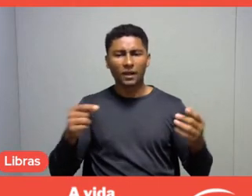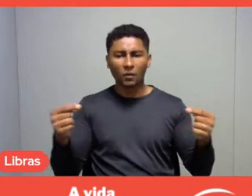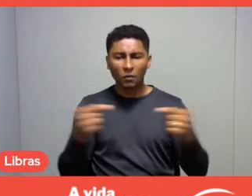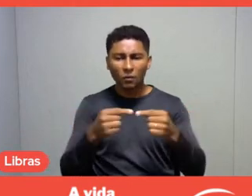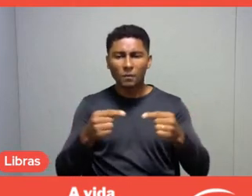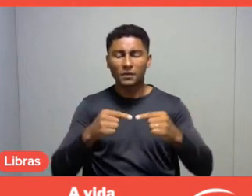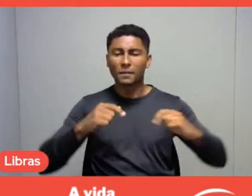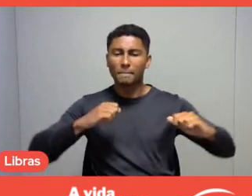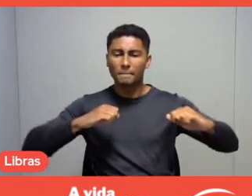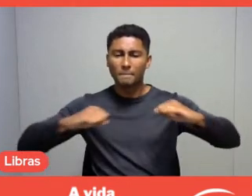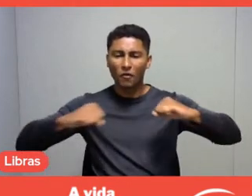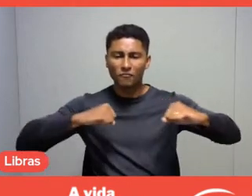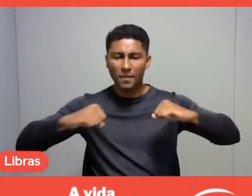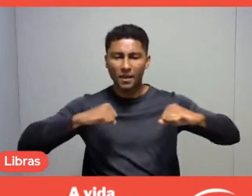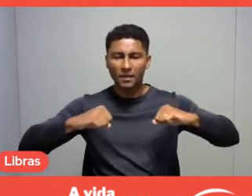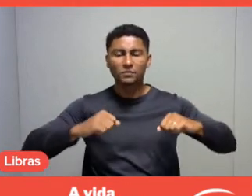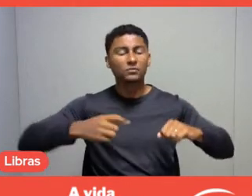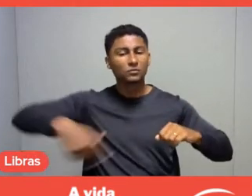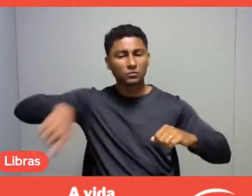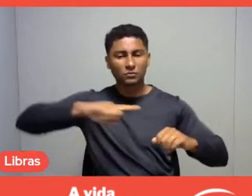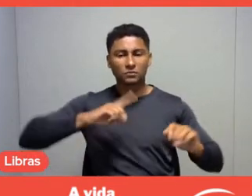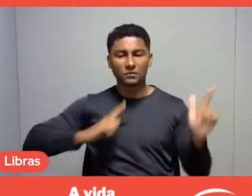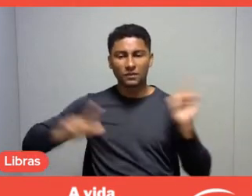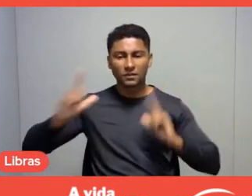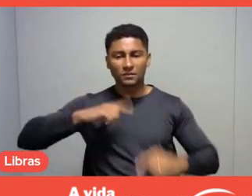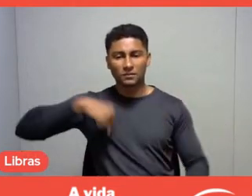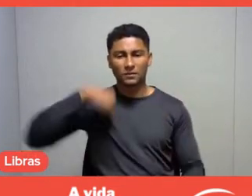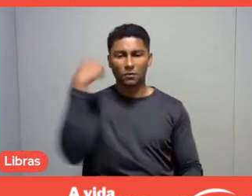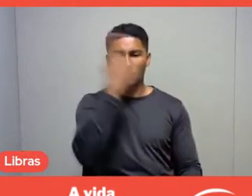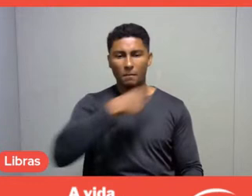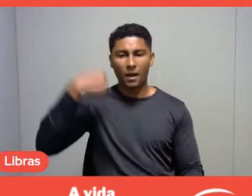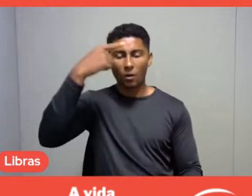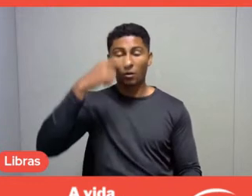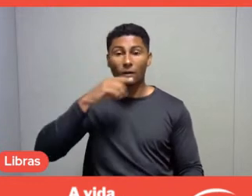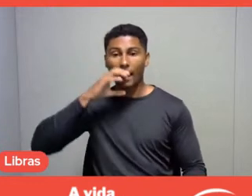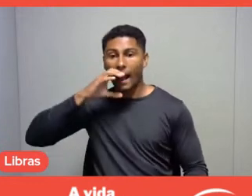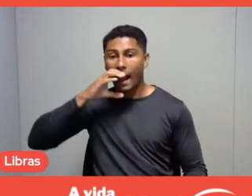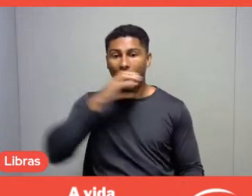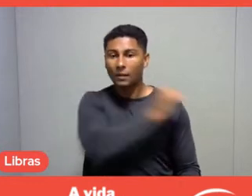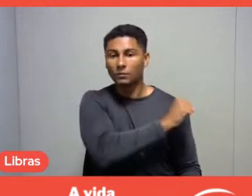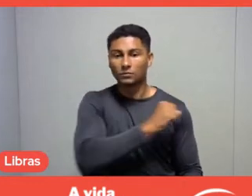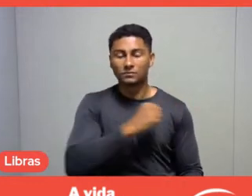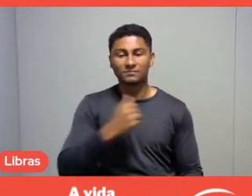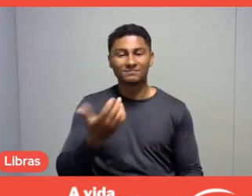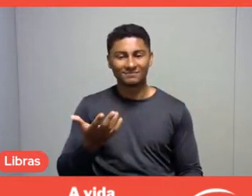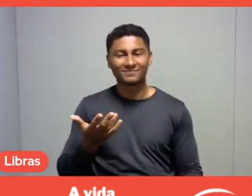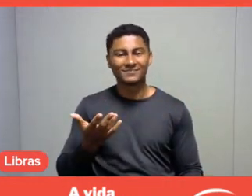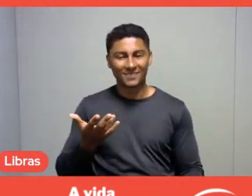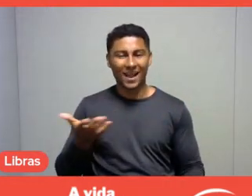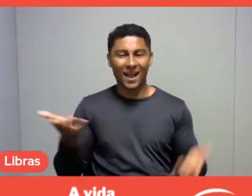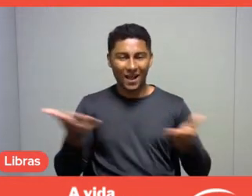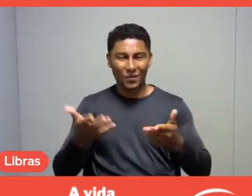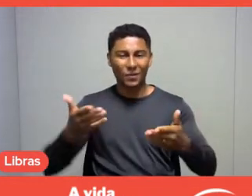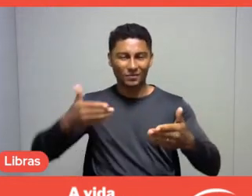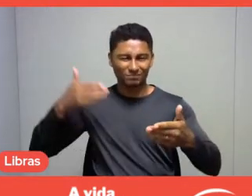So, it was a very busy hour. We're about to finish our conversation,